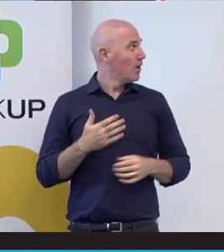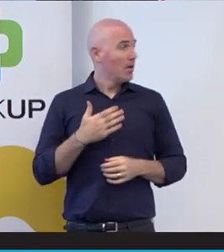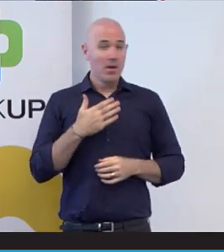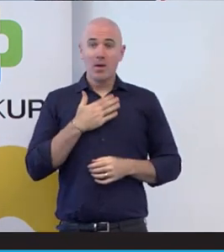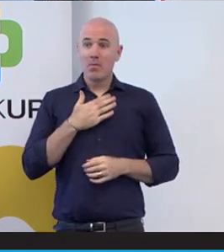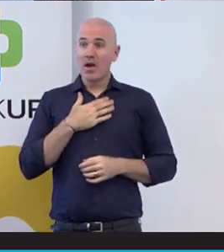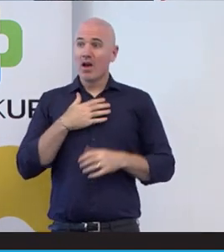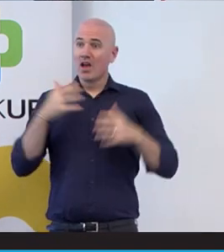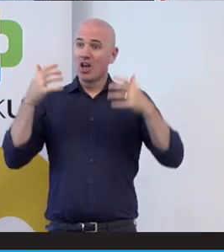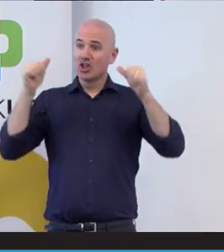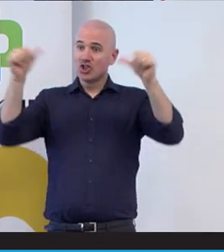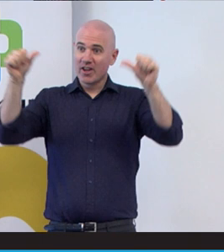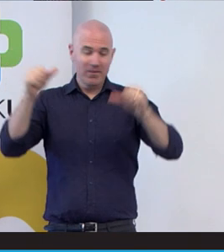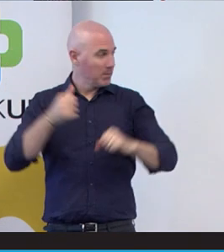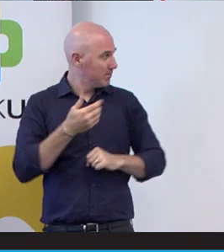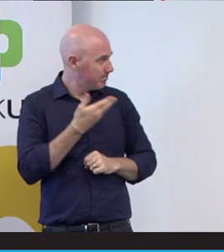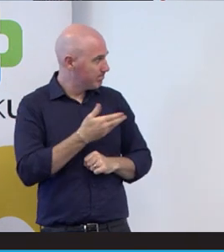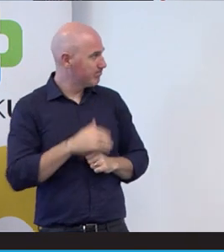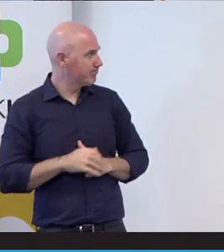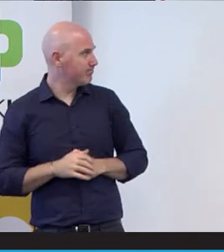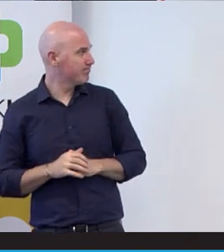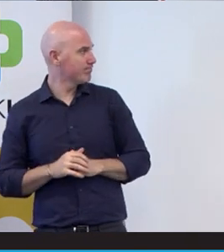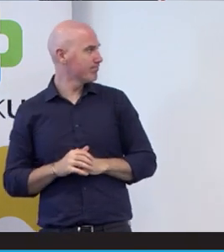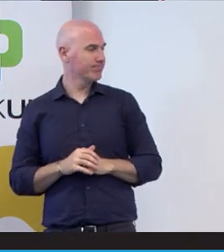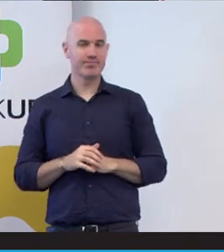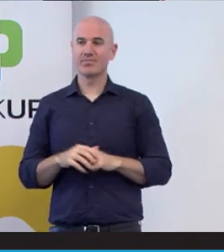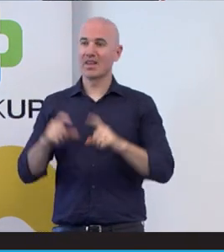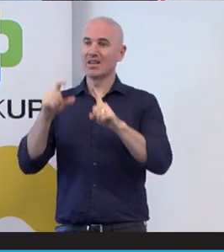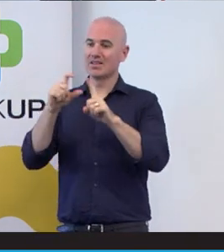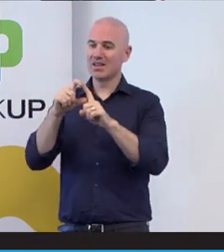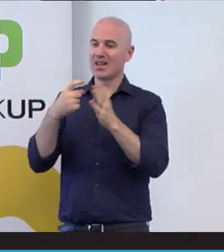Disability War Commission was really a highlight for me. I was on Channel